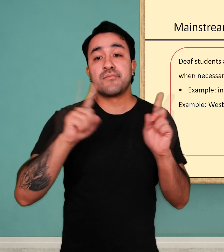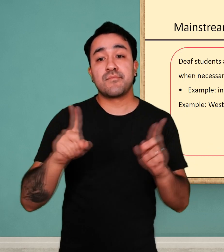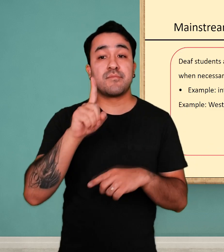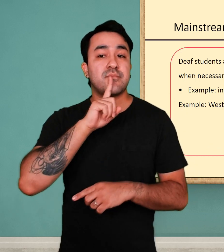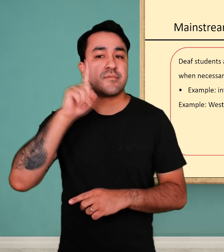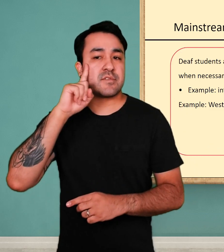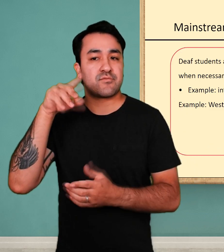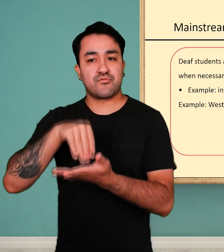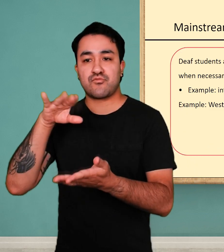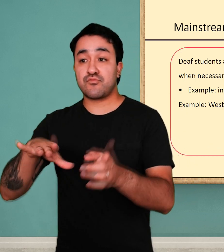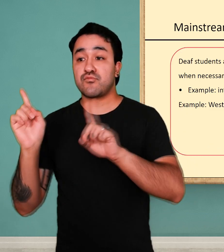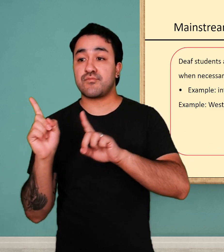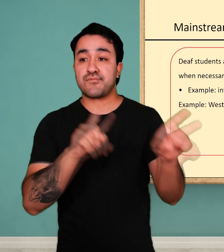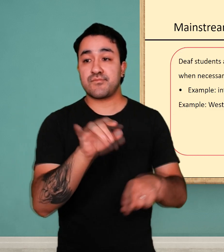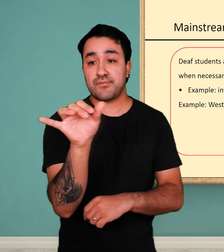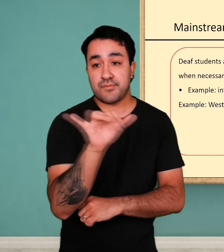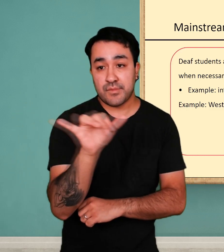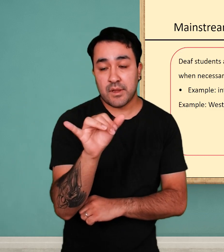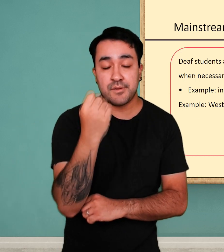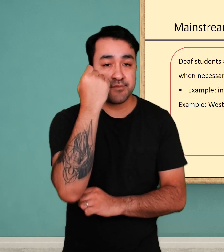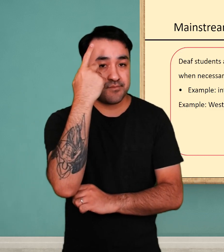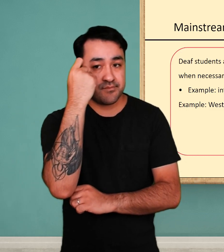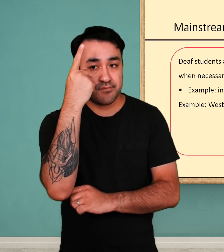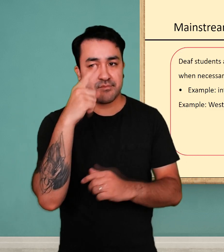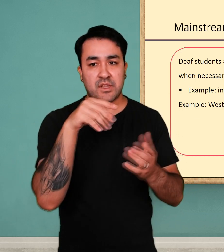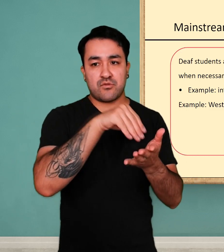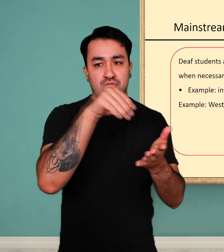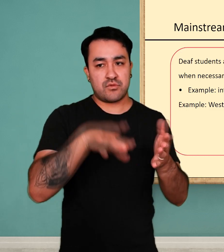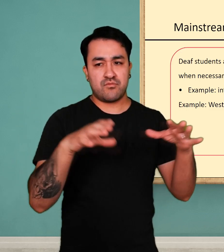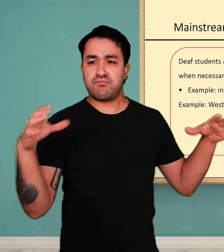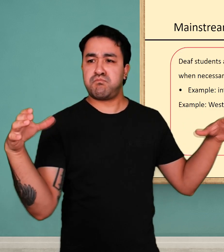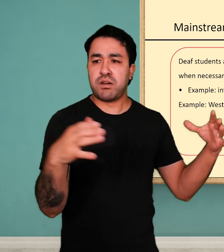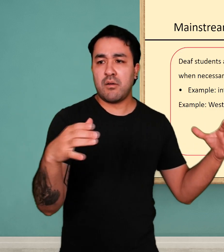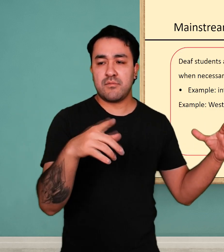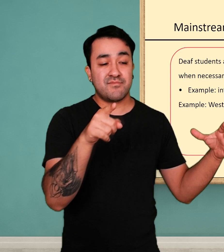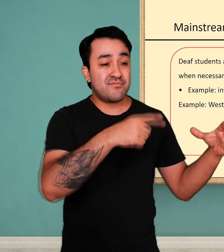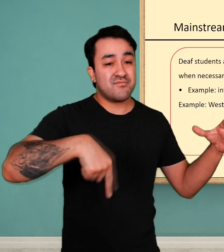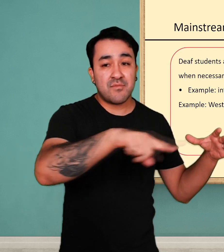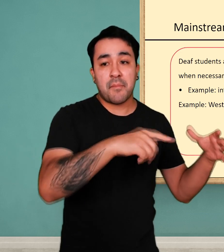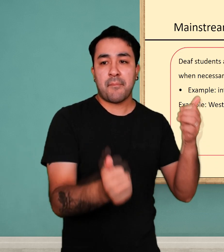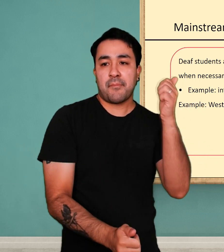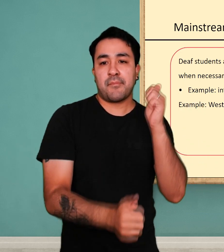majority of their classmates are hearing, and they could be the only Deaf student. Now some schools